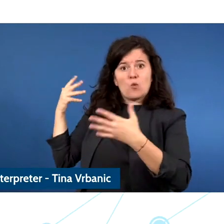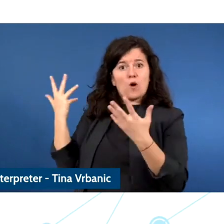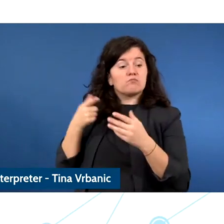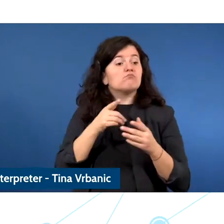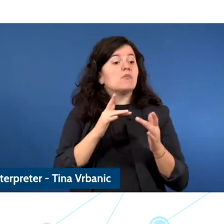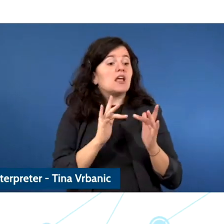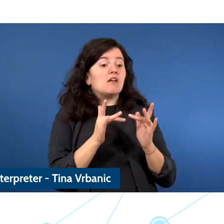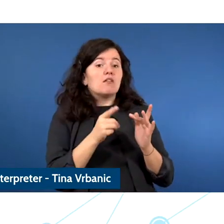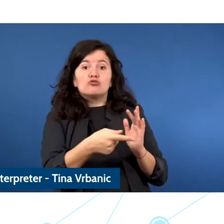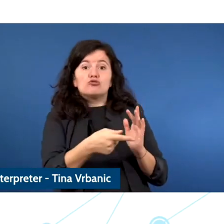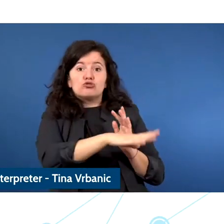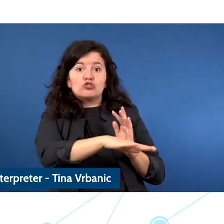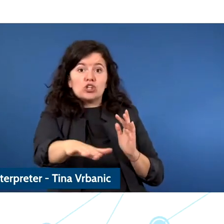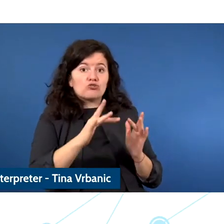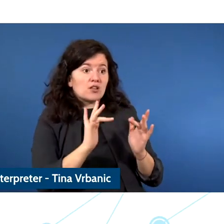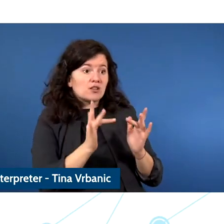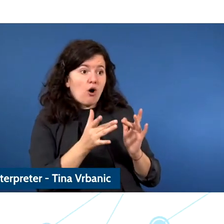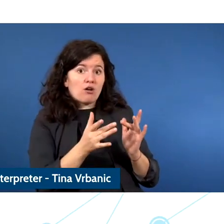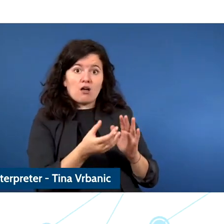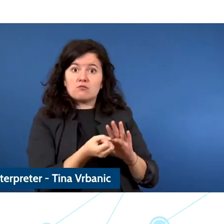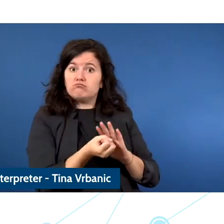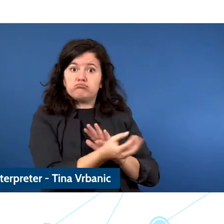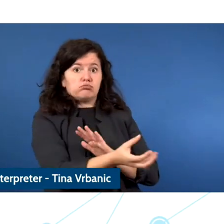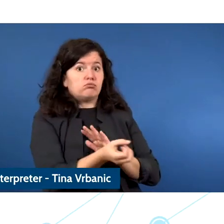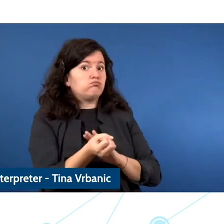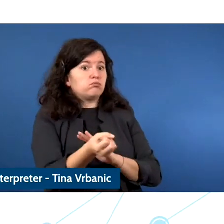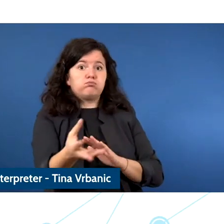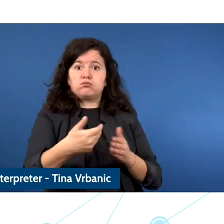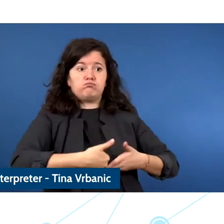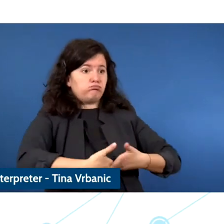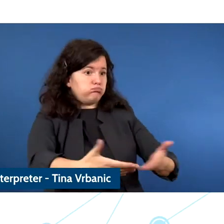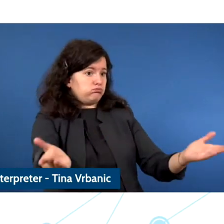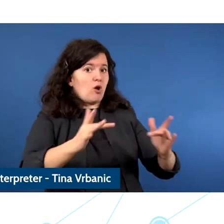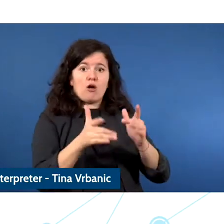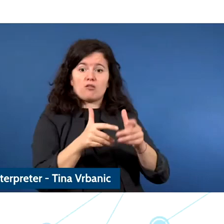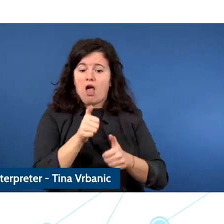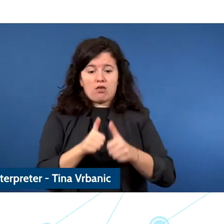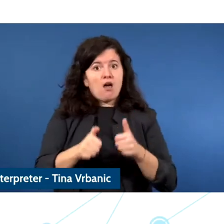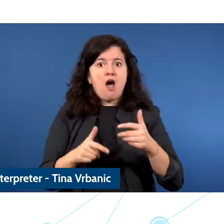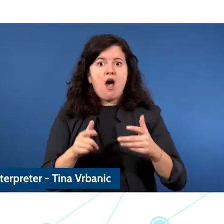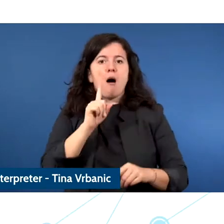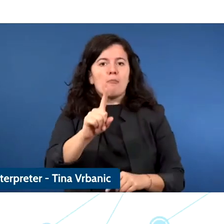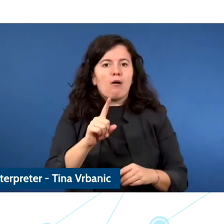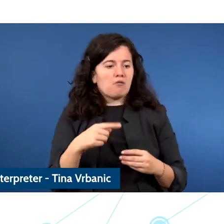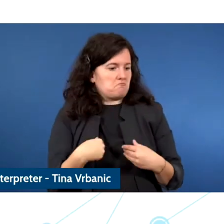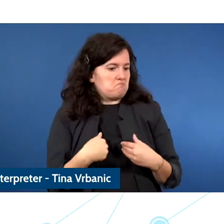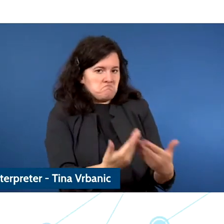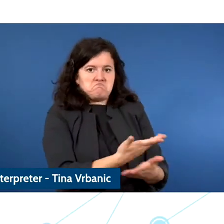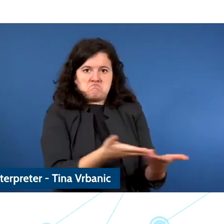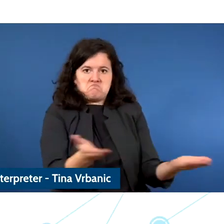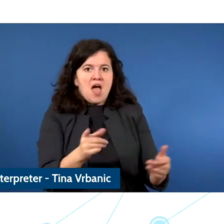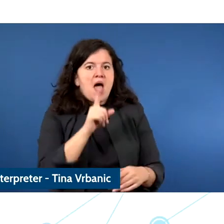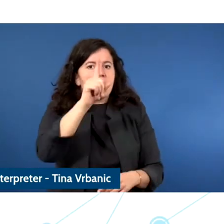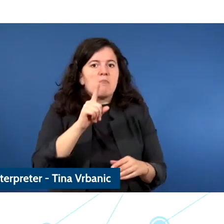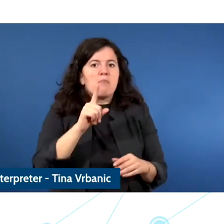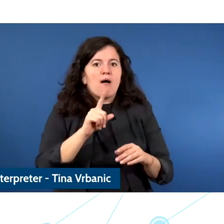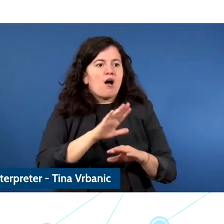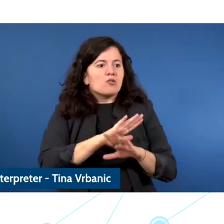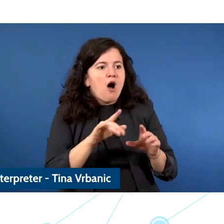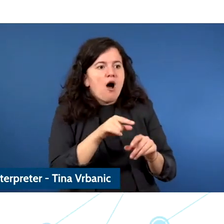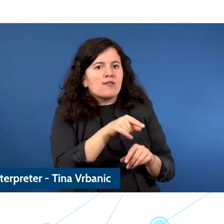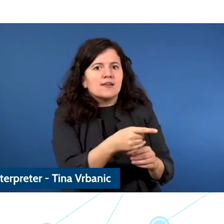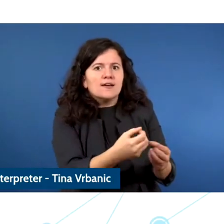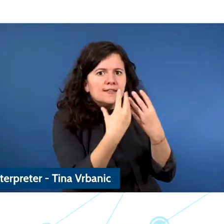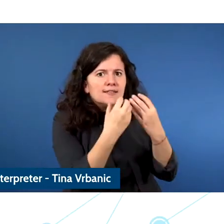Nobody asked them nobody listened to them but the states tried to make sure that the